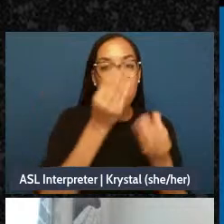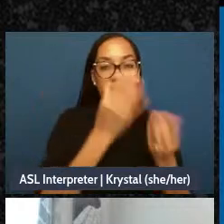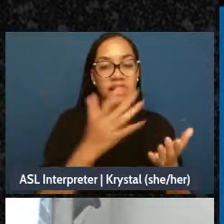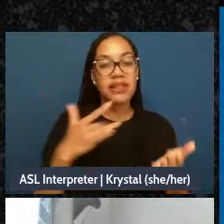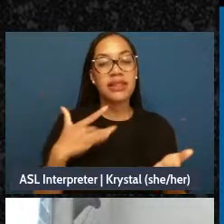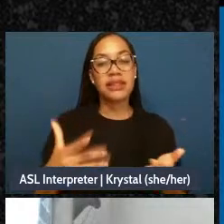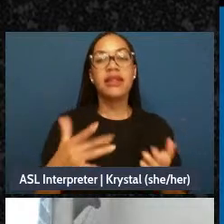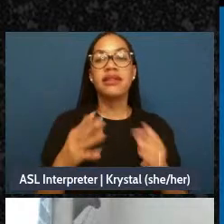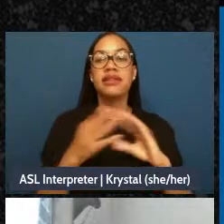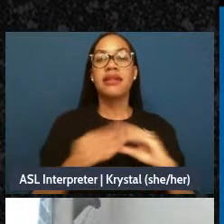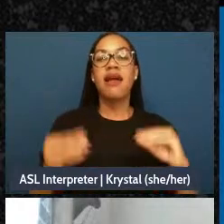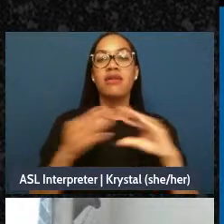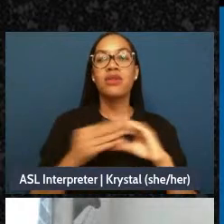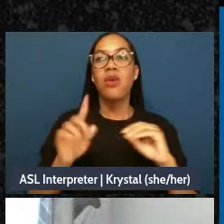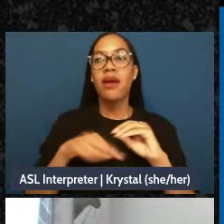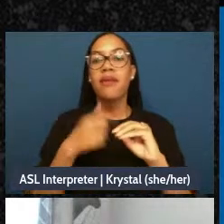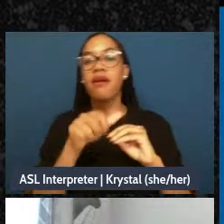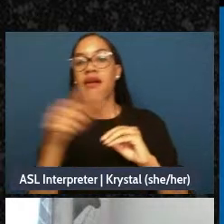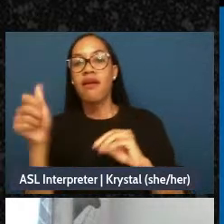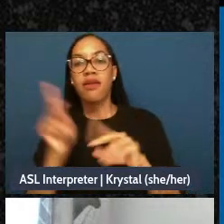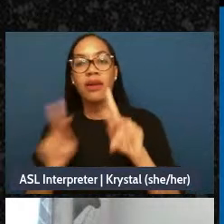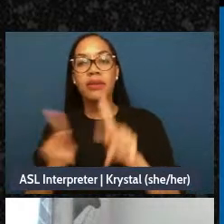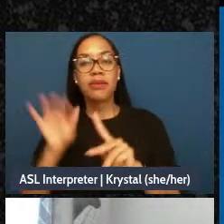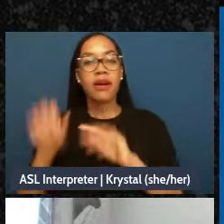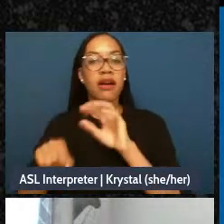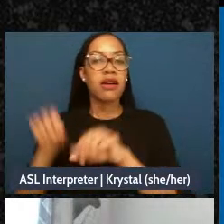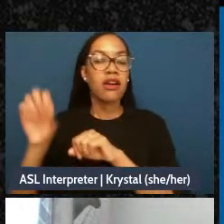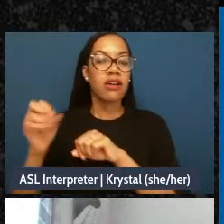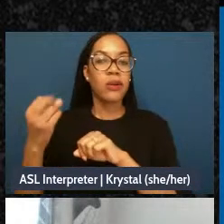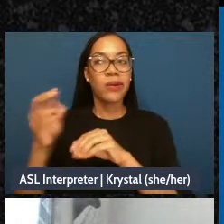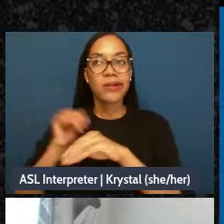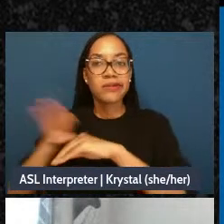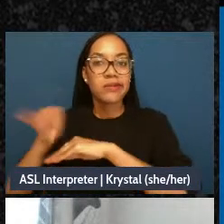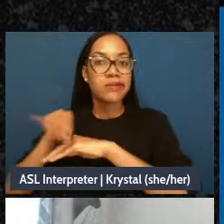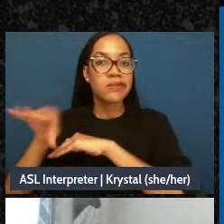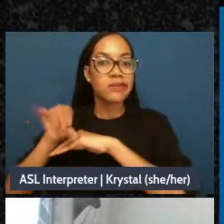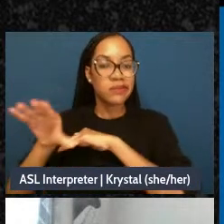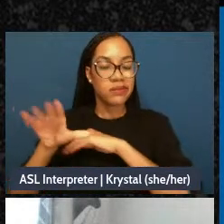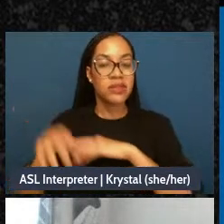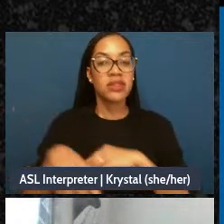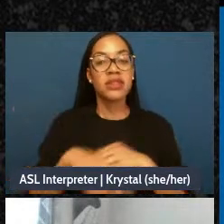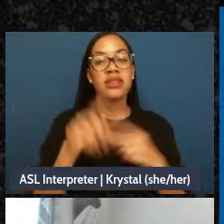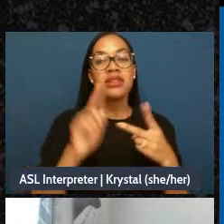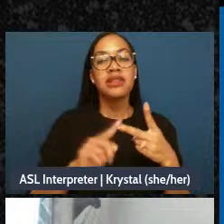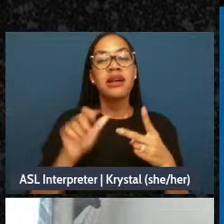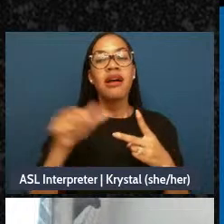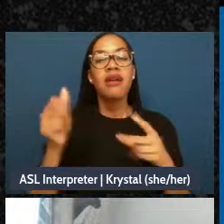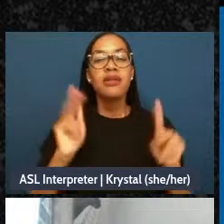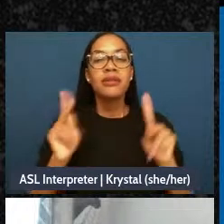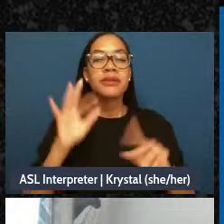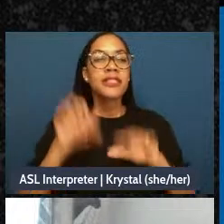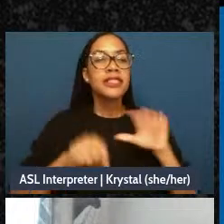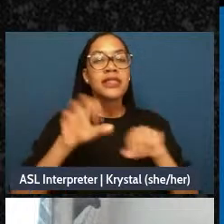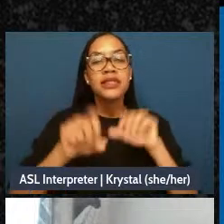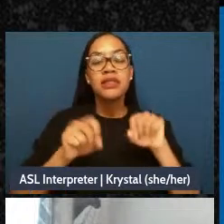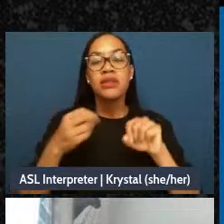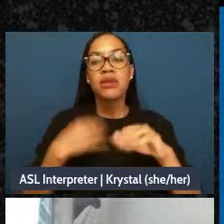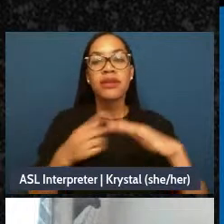people in other places and had their agenda at heart? And in this situation we remember that